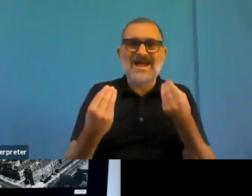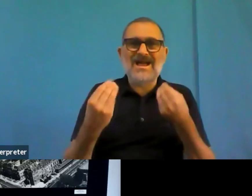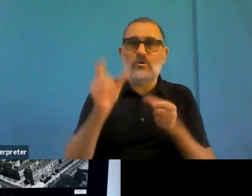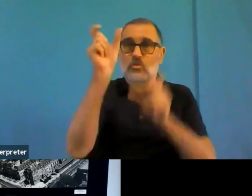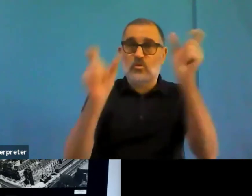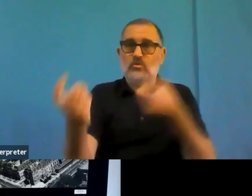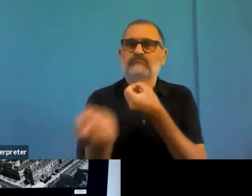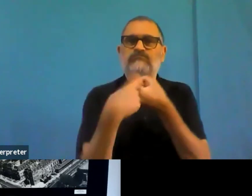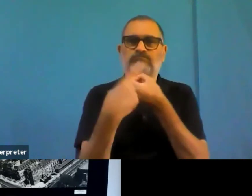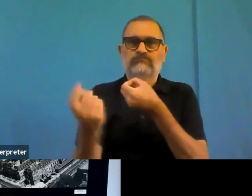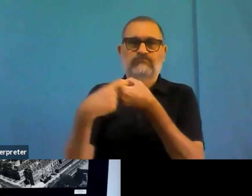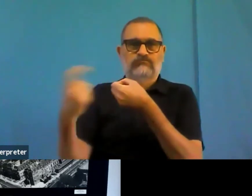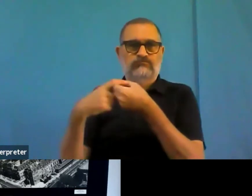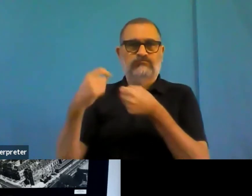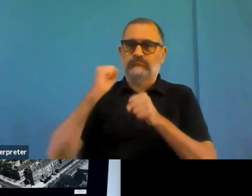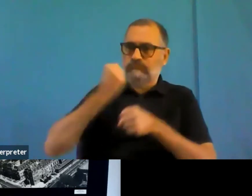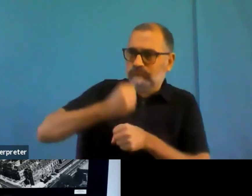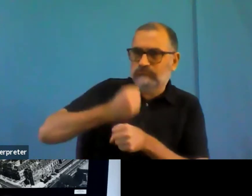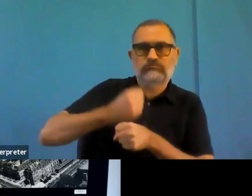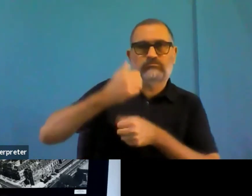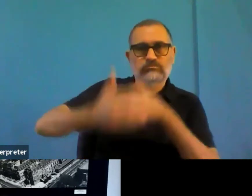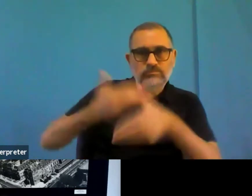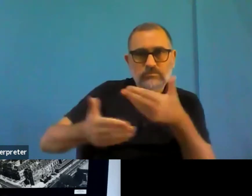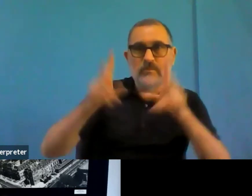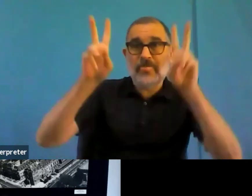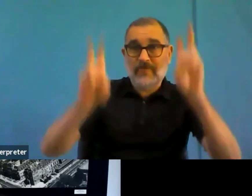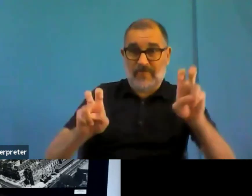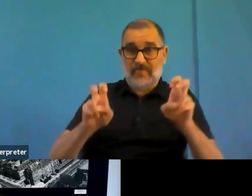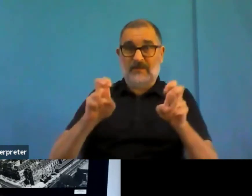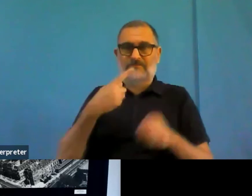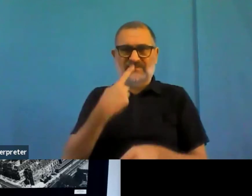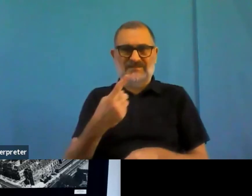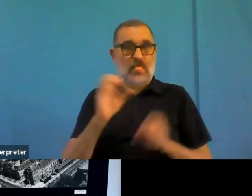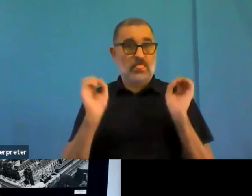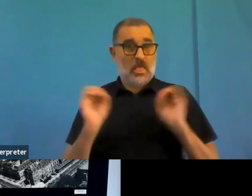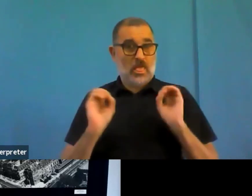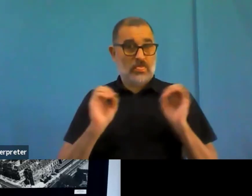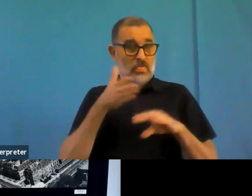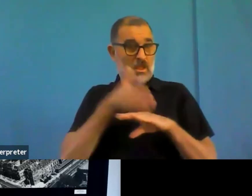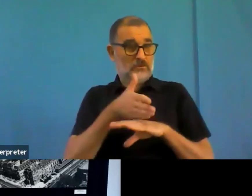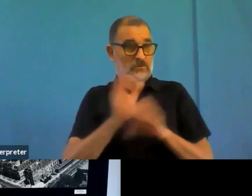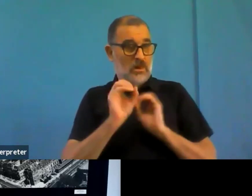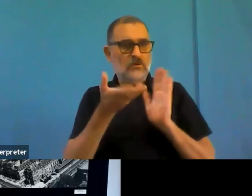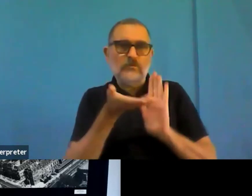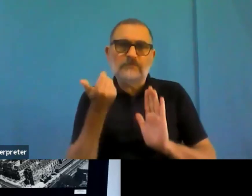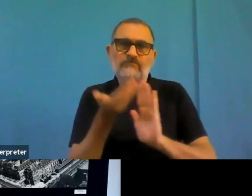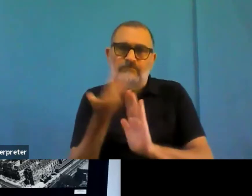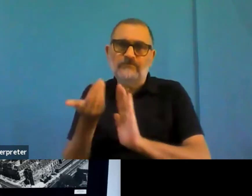Nevermind, we've got our accessibility statement. And that is totally, of course, not what we want to achieve. So.